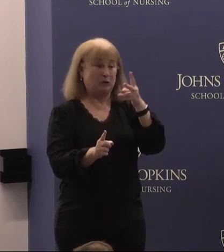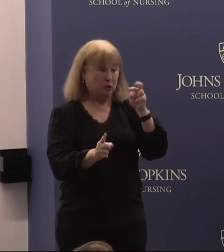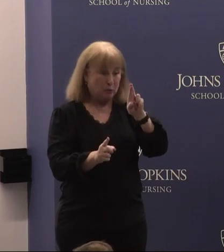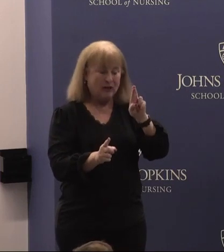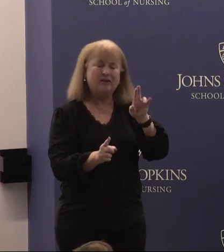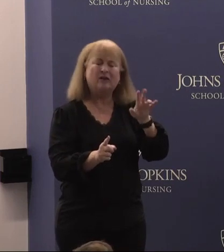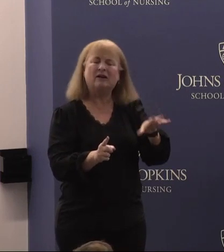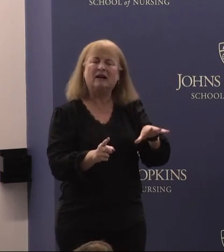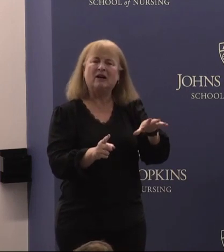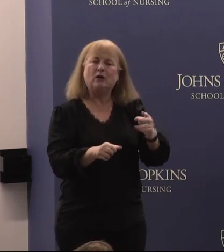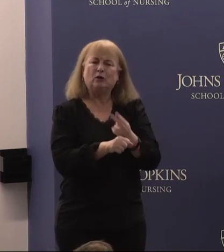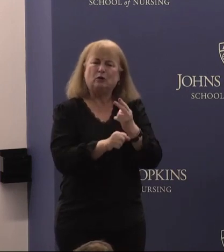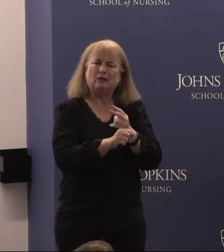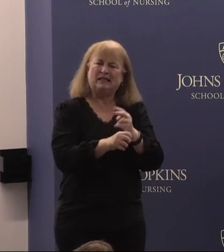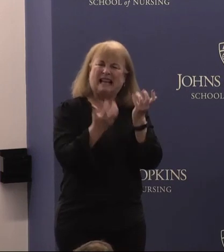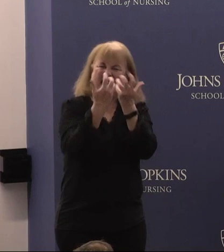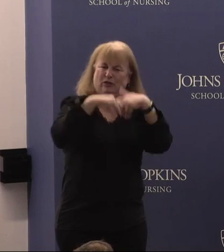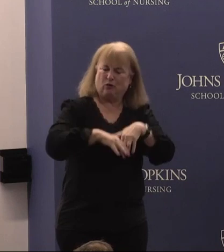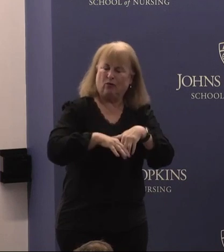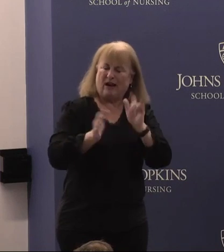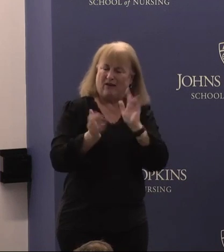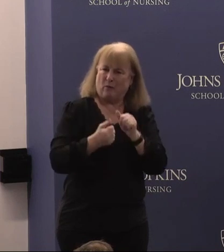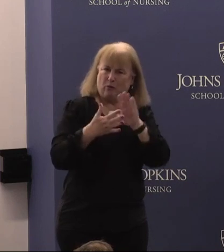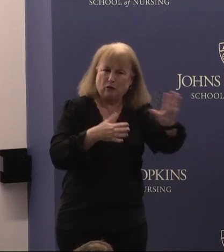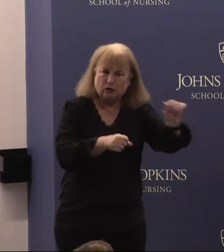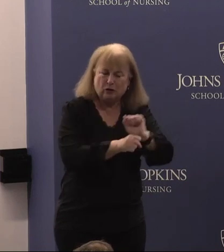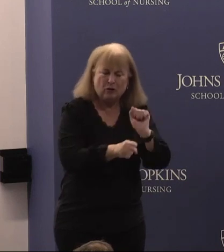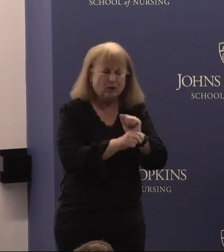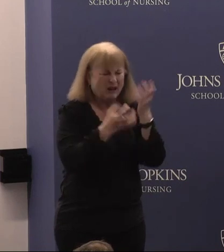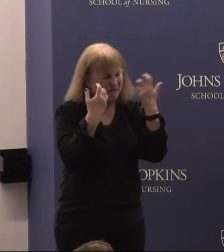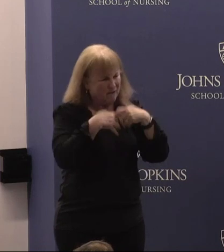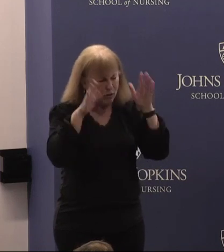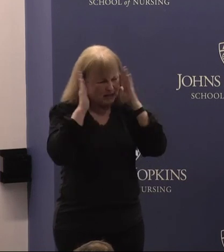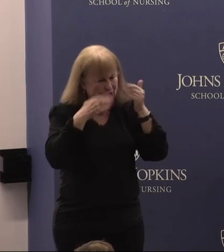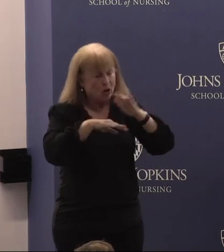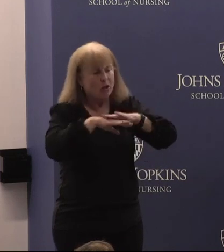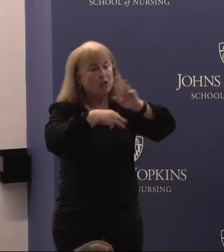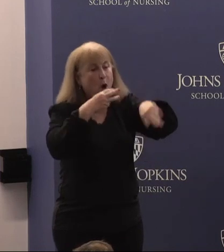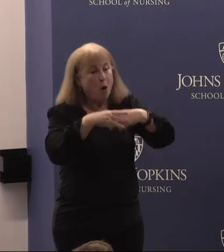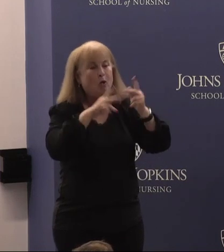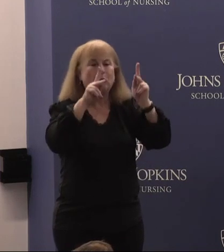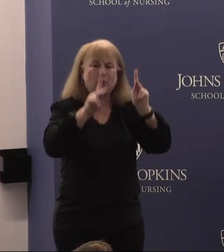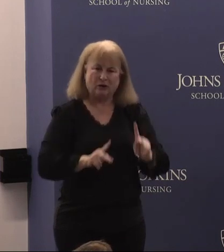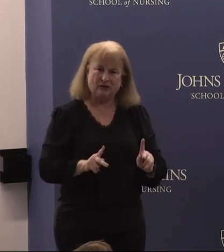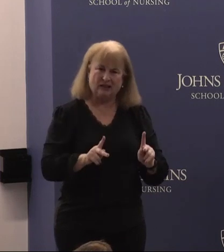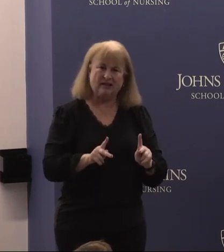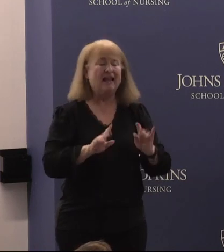integrative approach to her work and focuses on the whole person, their family, their community,